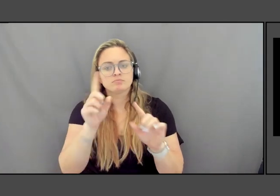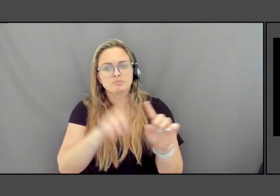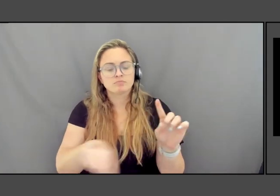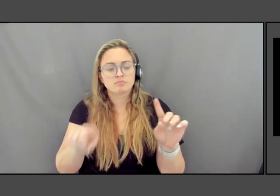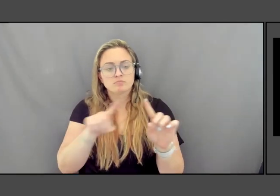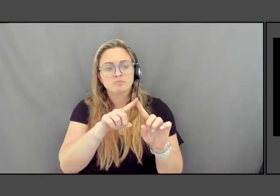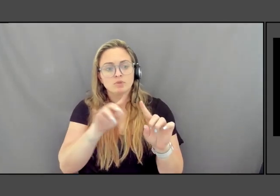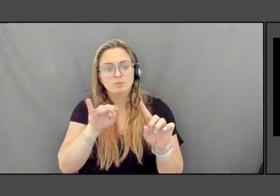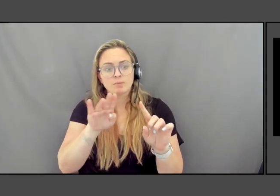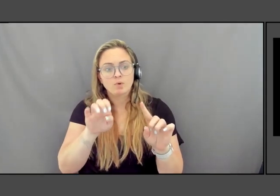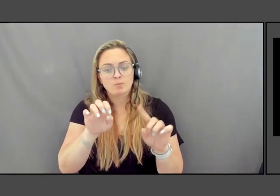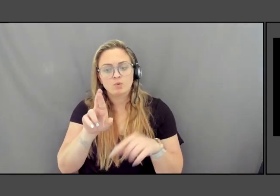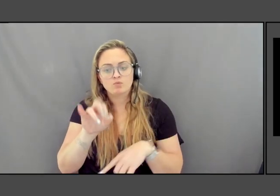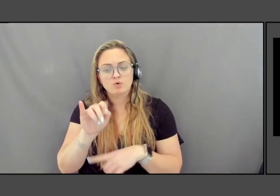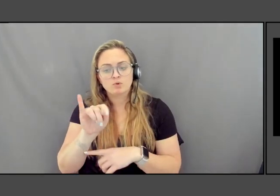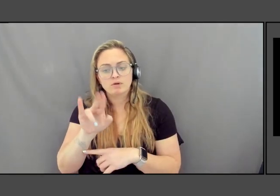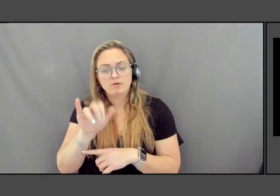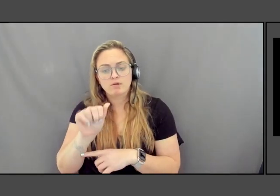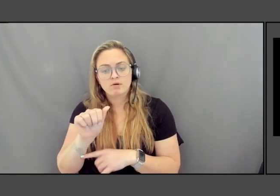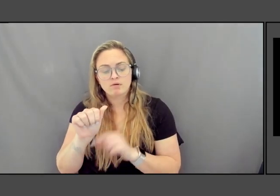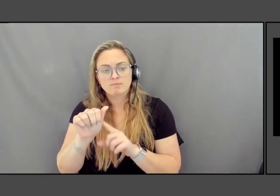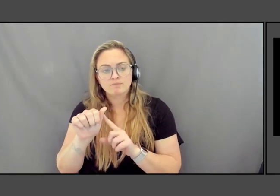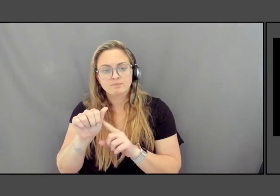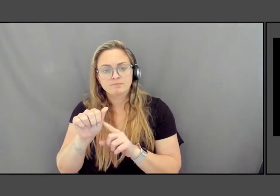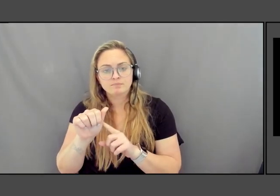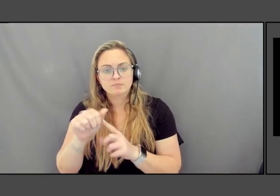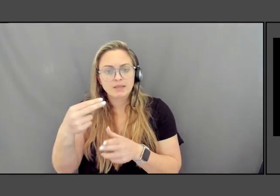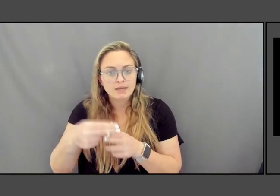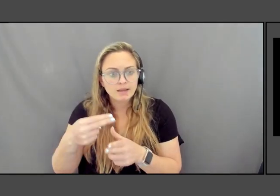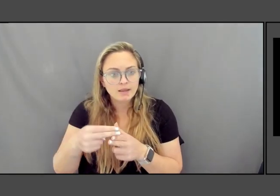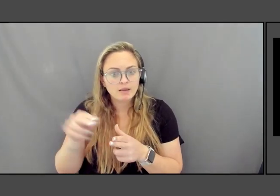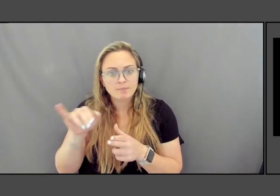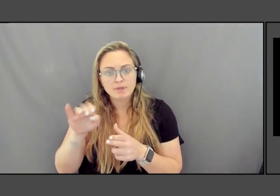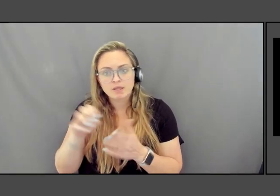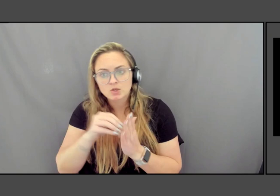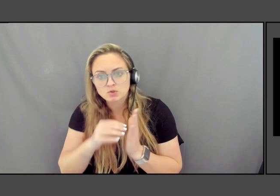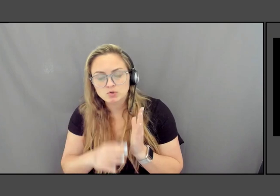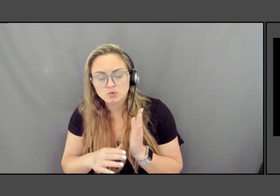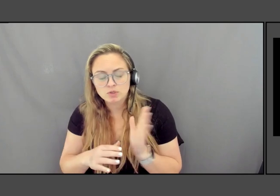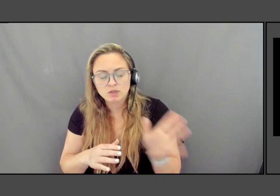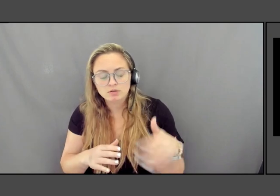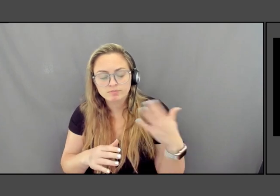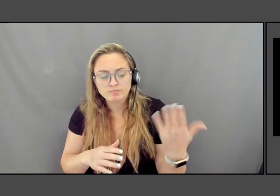were the names of the Yale student, the veterans who have been killed.